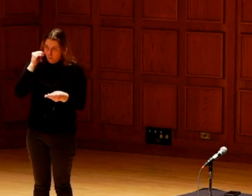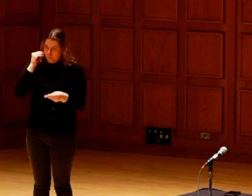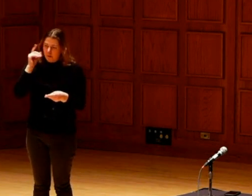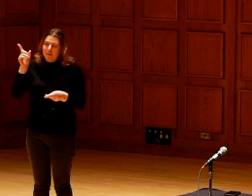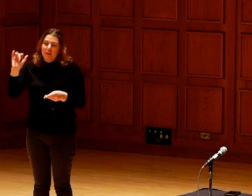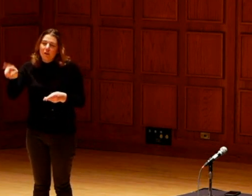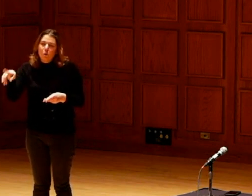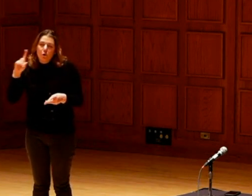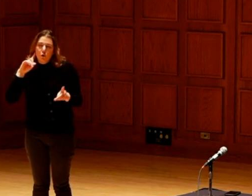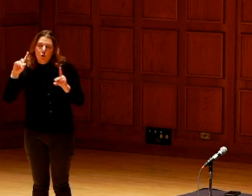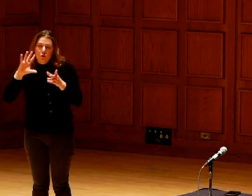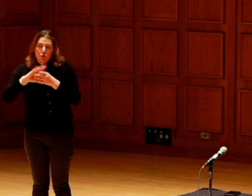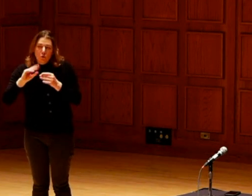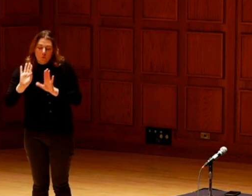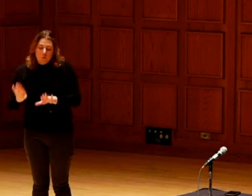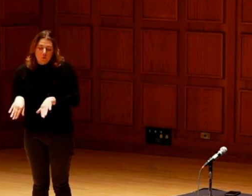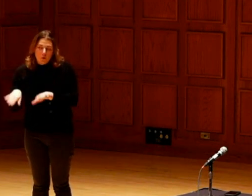always heard stories when you were growing up about uncle Bob.